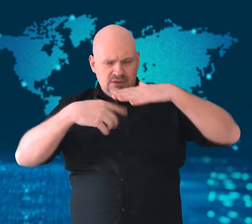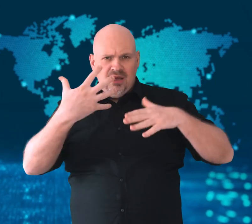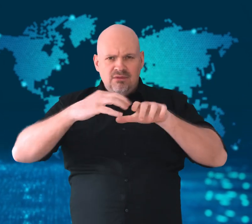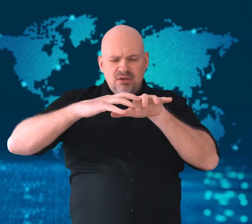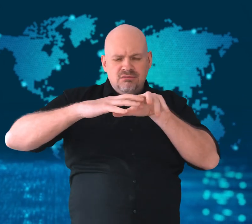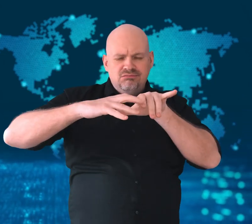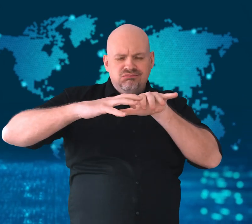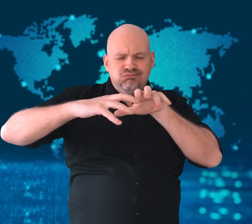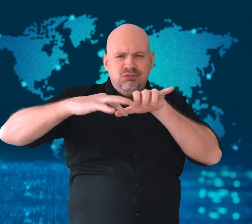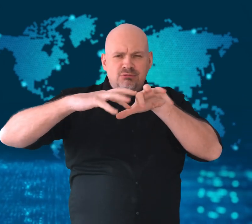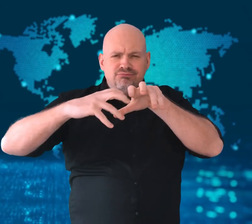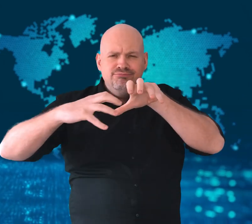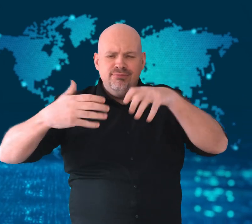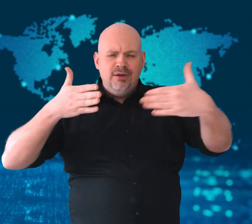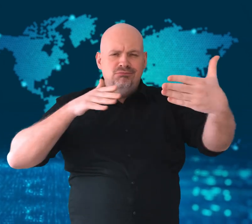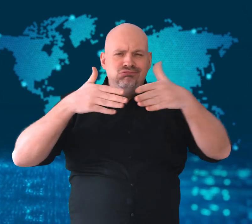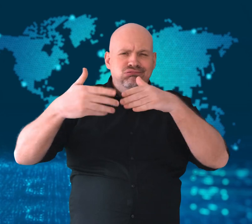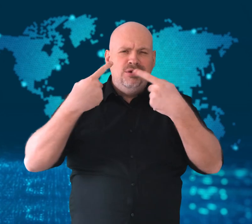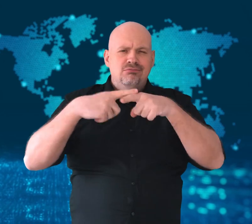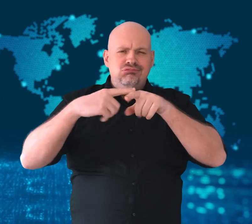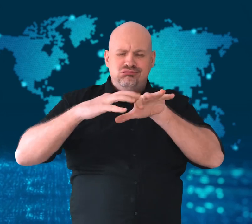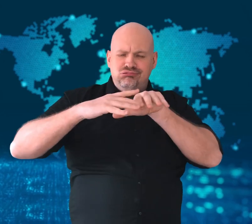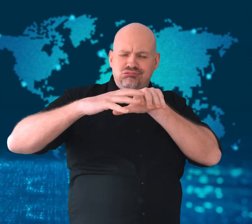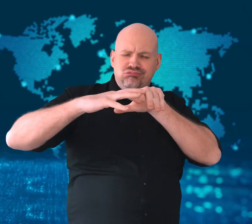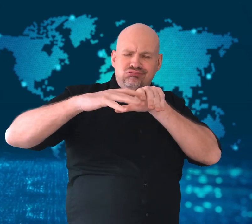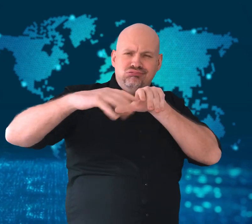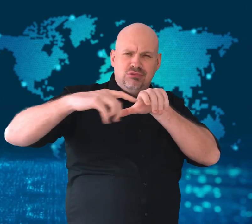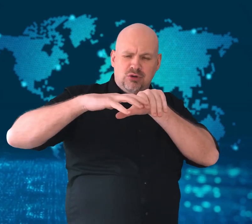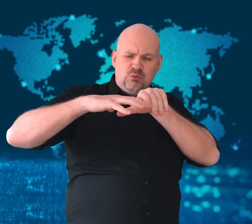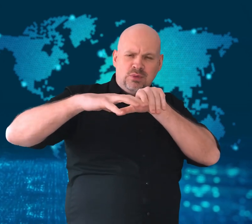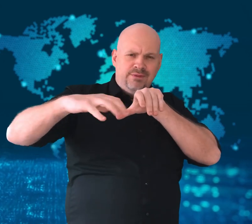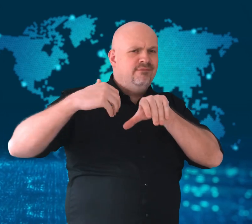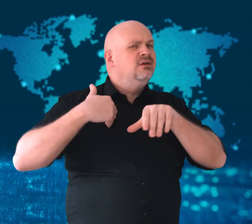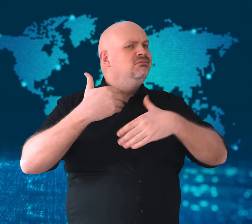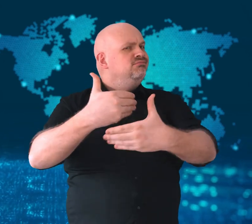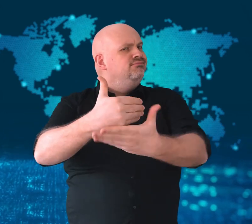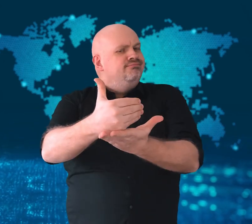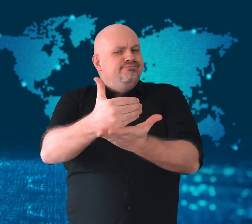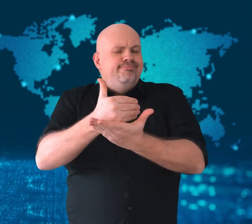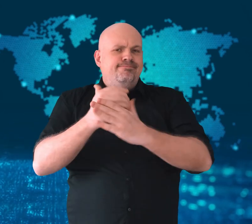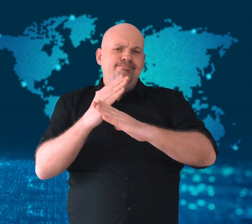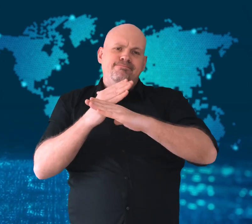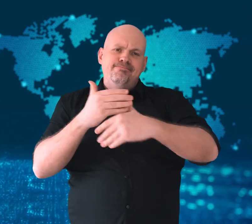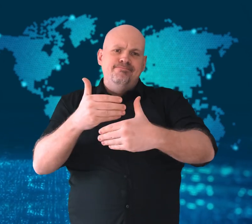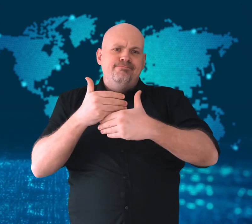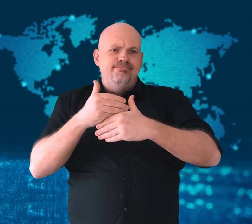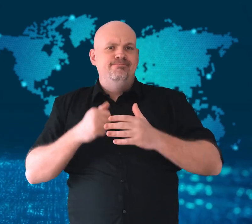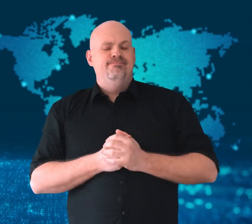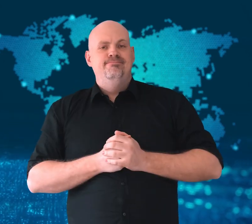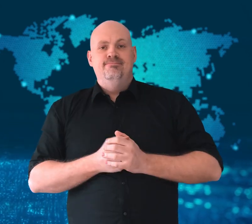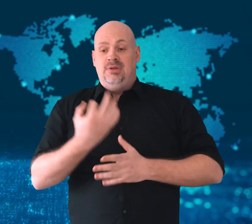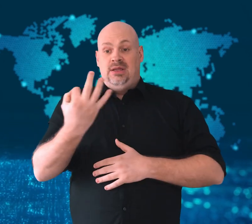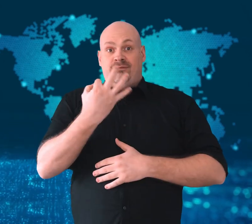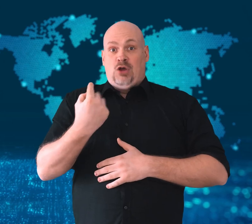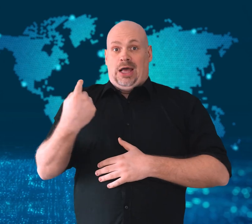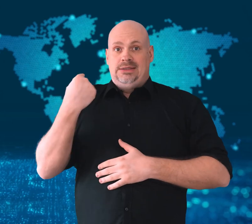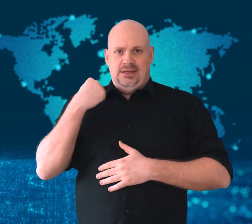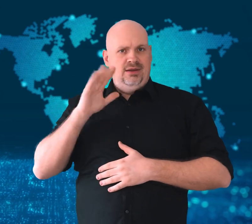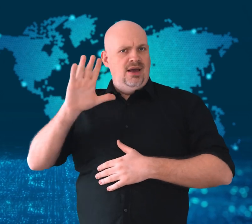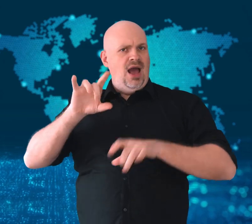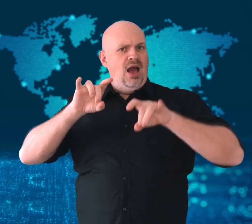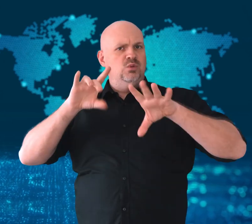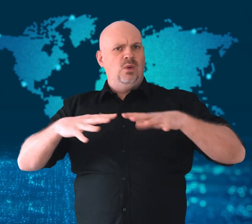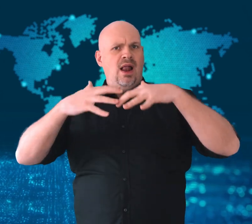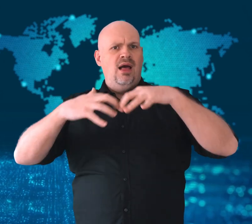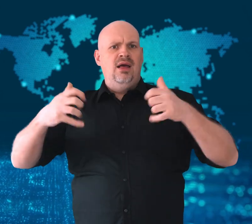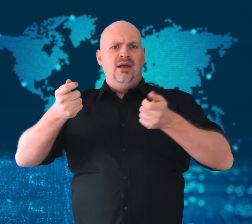the Australian government pledged to spend $704 million USD over